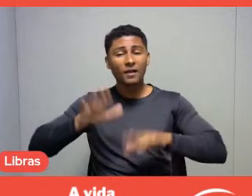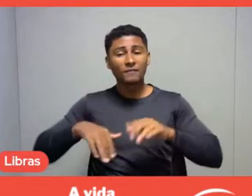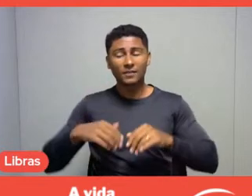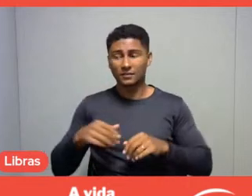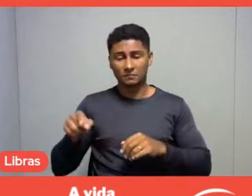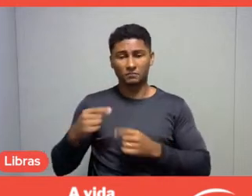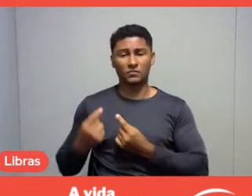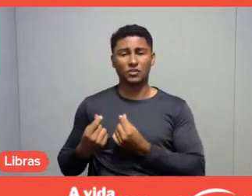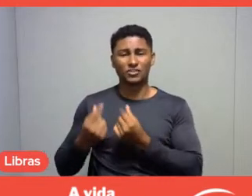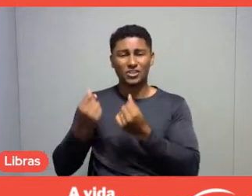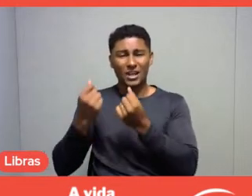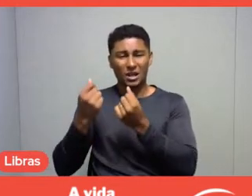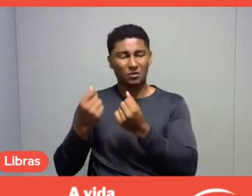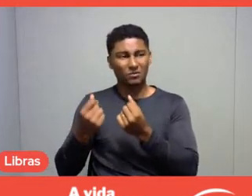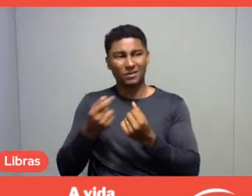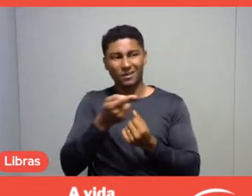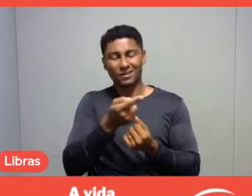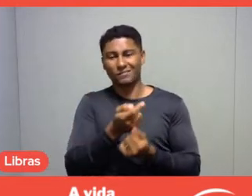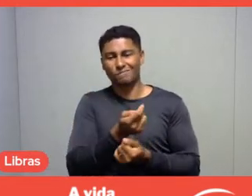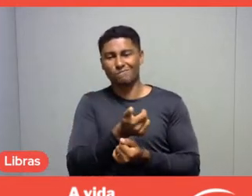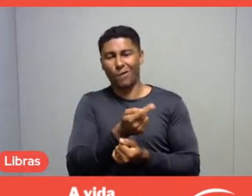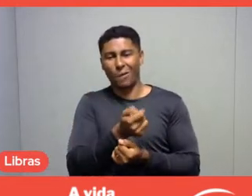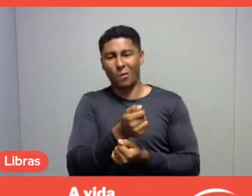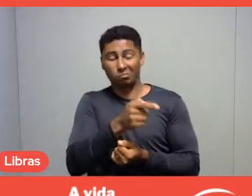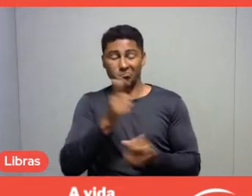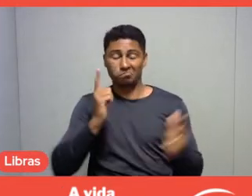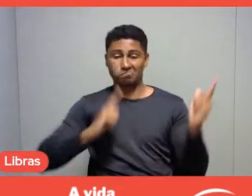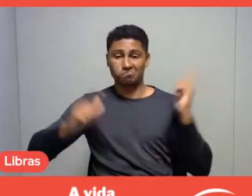So, I think it's an interesting question to reflect on.